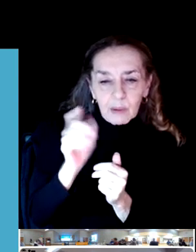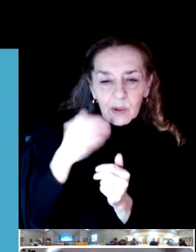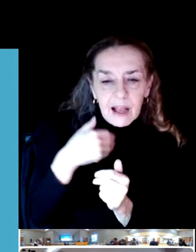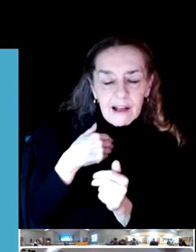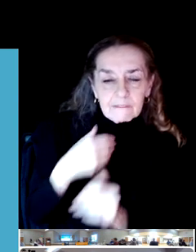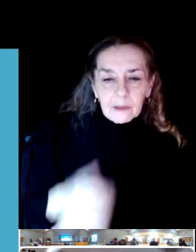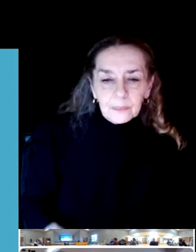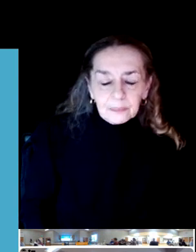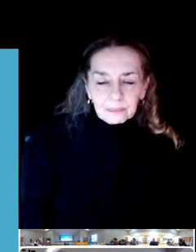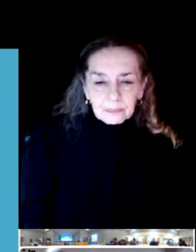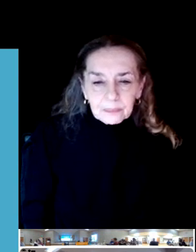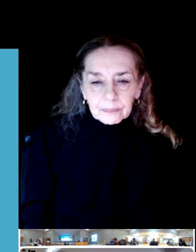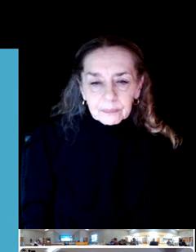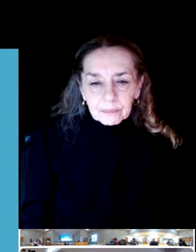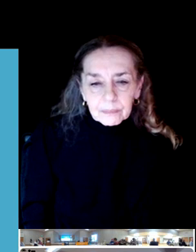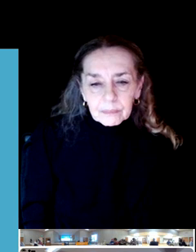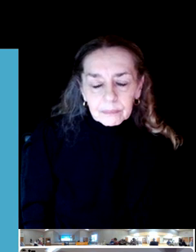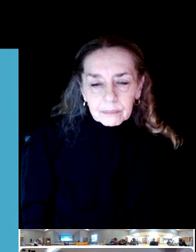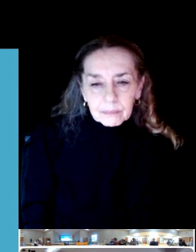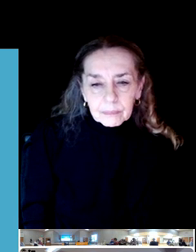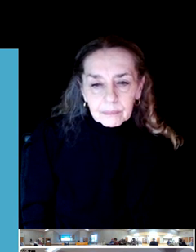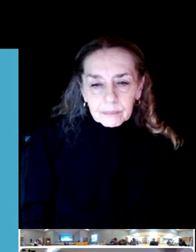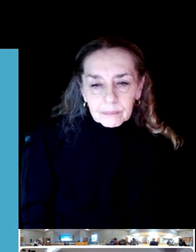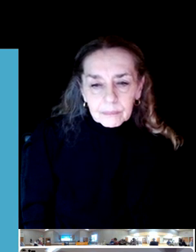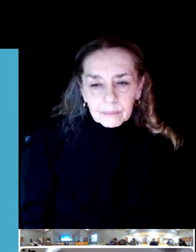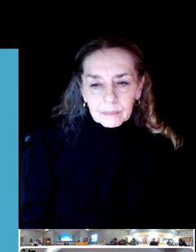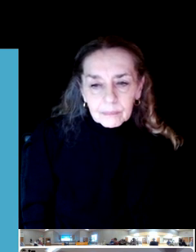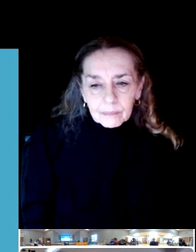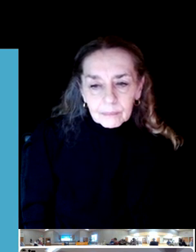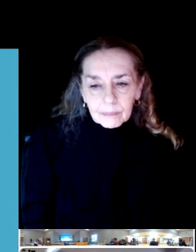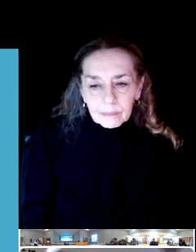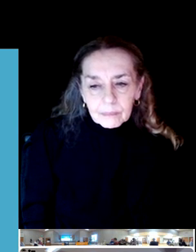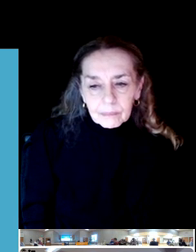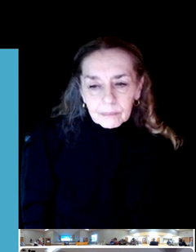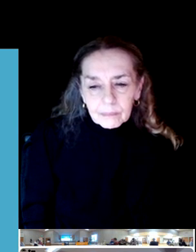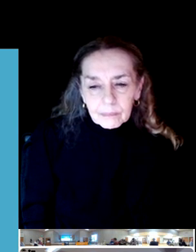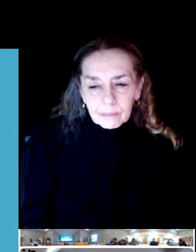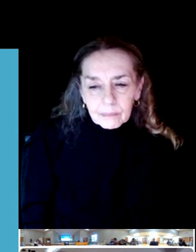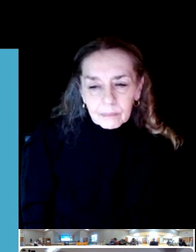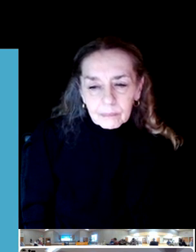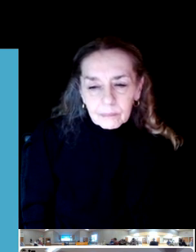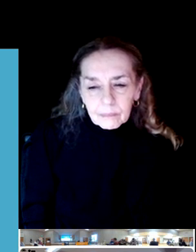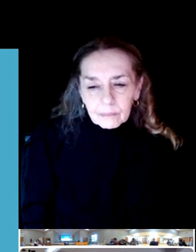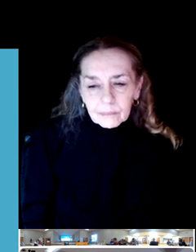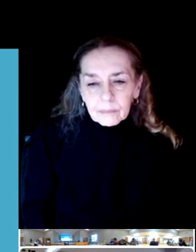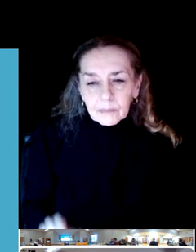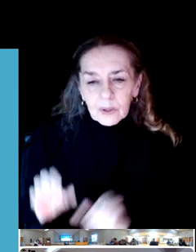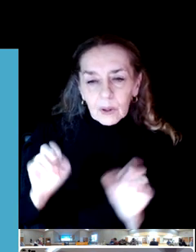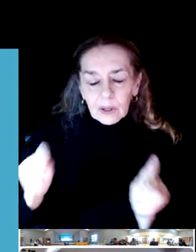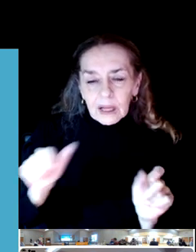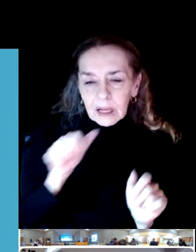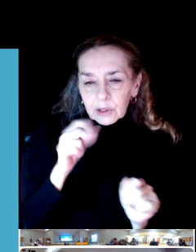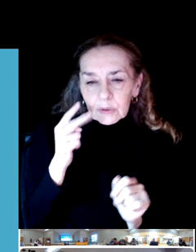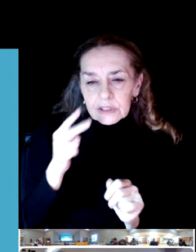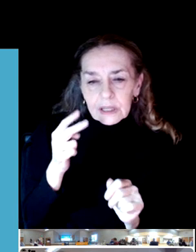I'm not seeing any more questions online or in person.